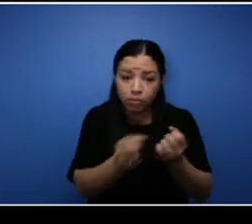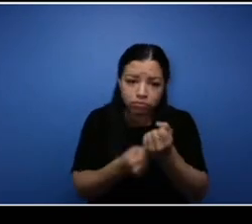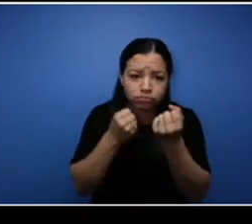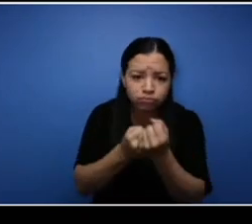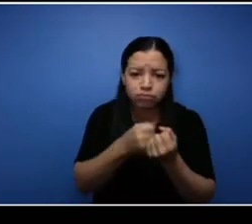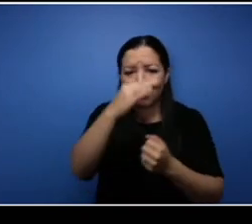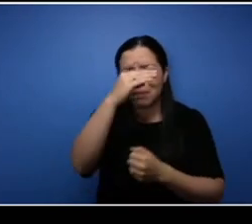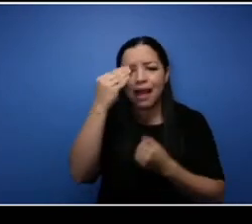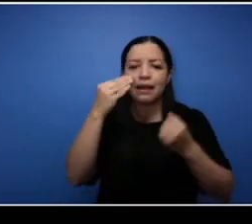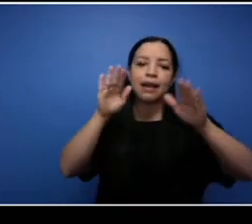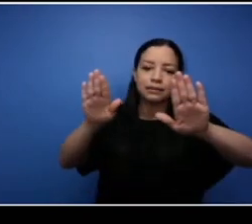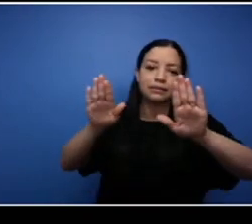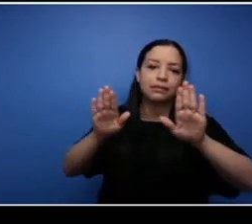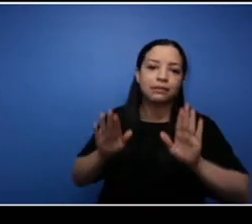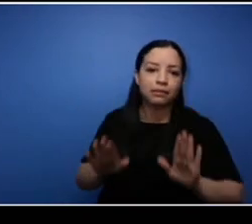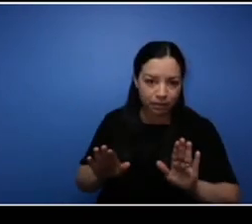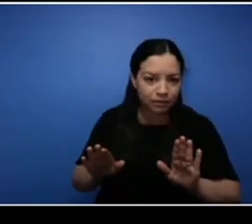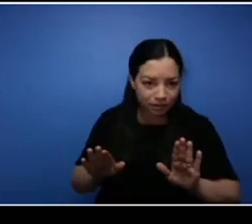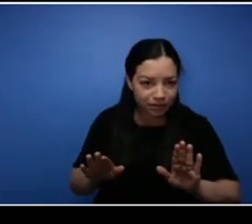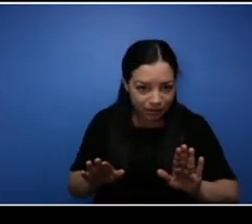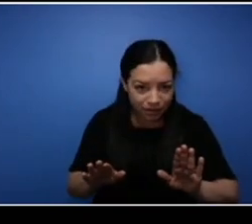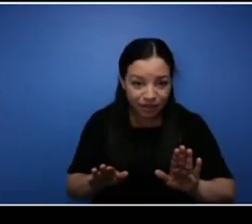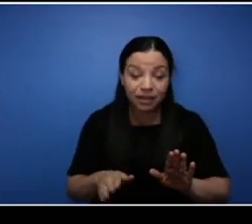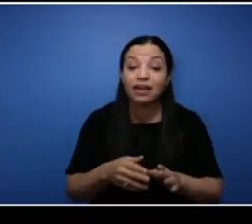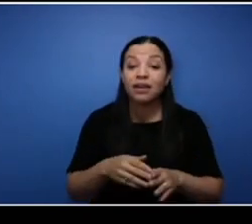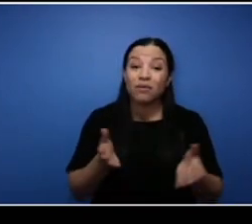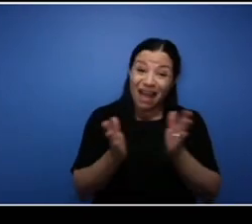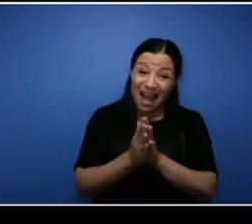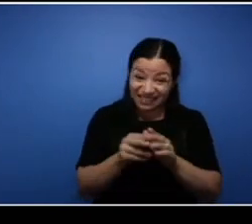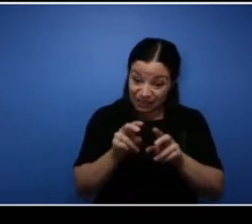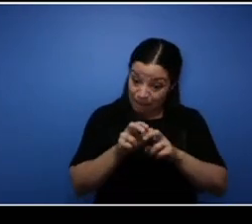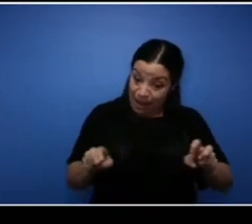which all of our panelists here represent. We've asked them to be frank about their experiences